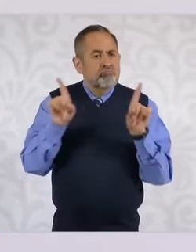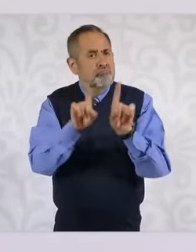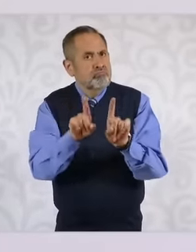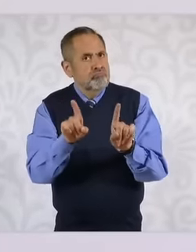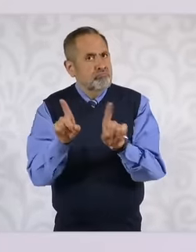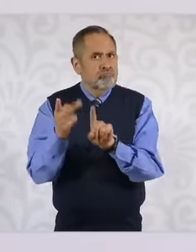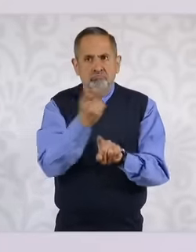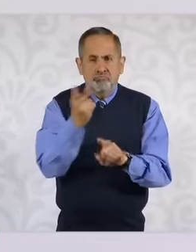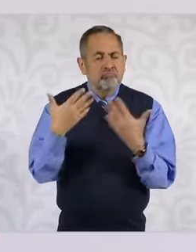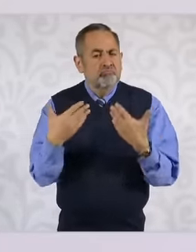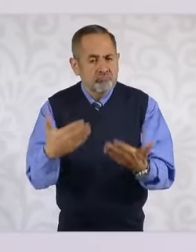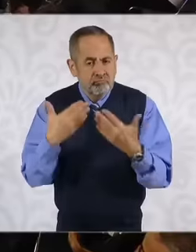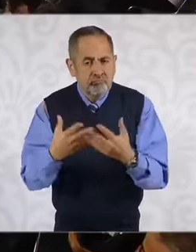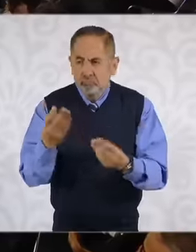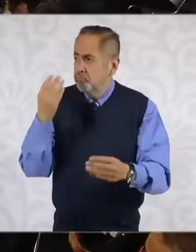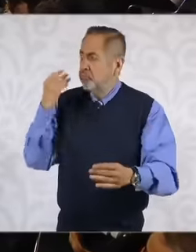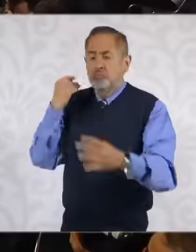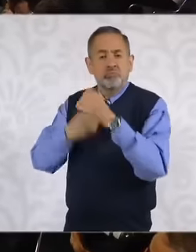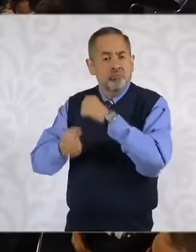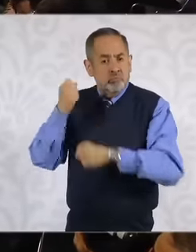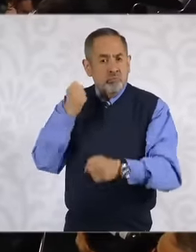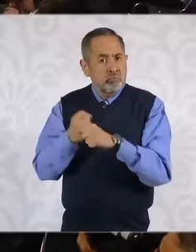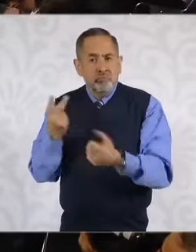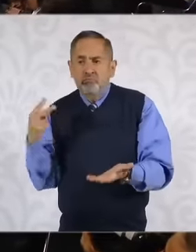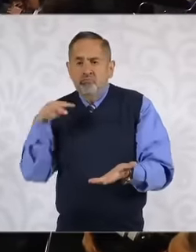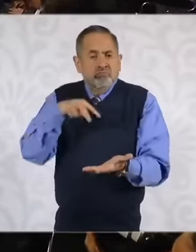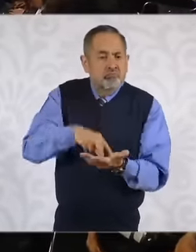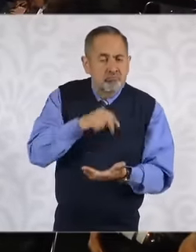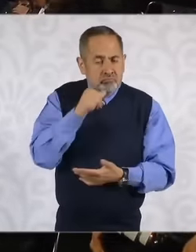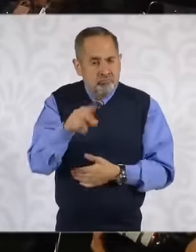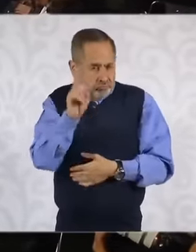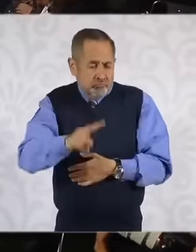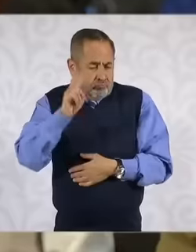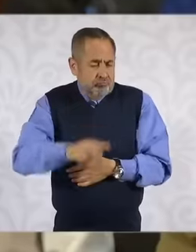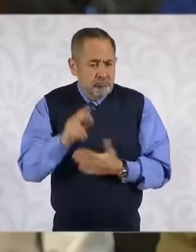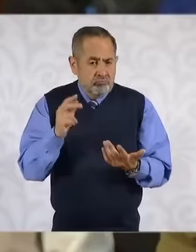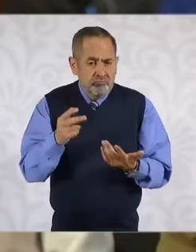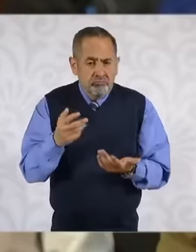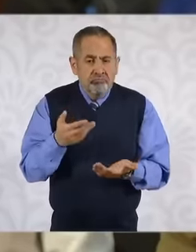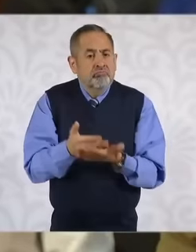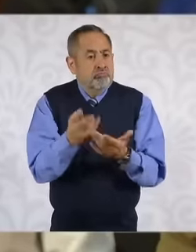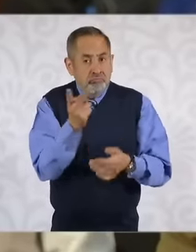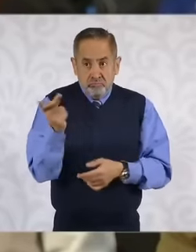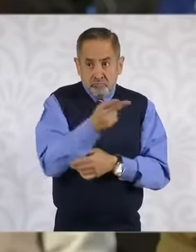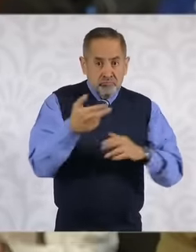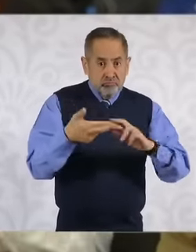in years in public events, it is the reality but if this coordination exists now, as